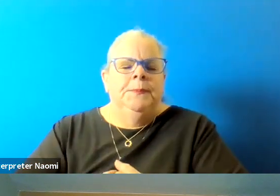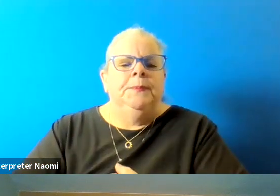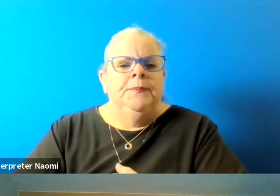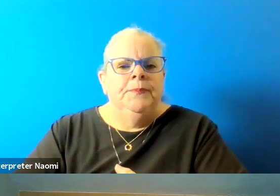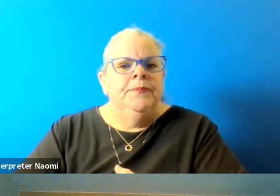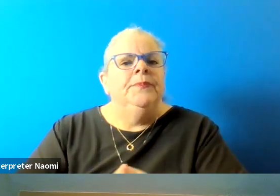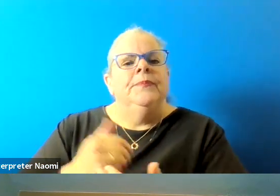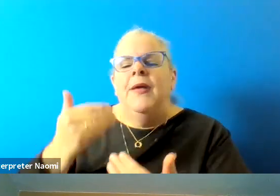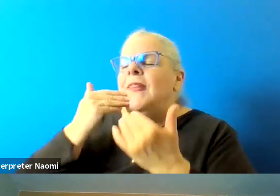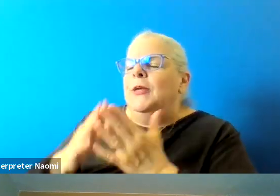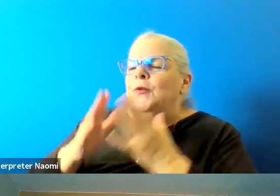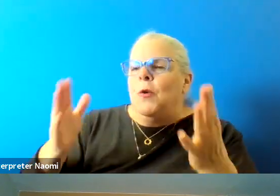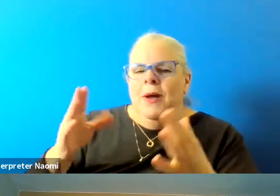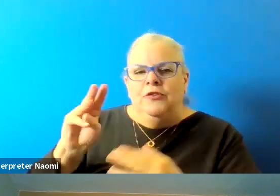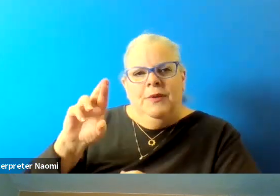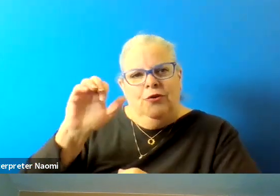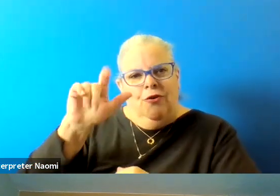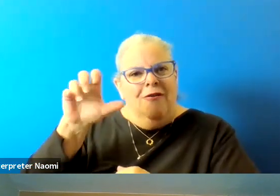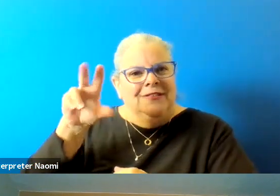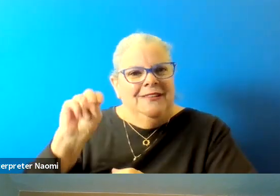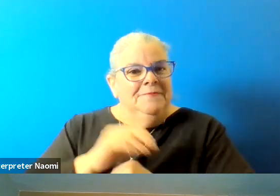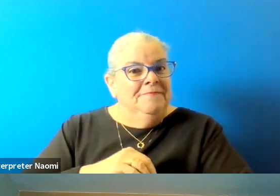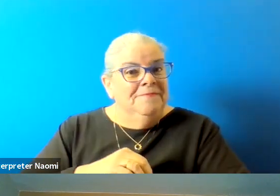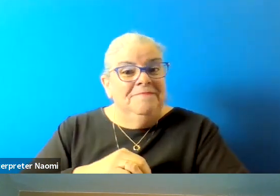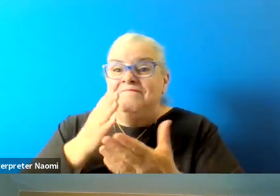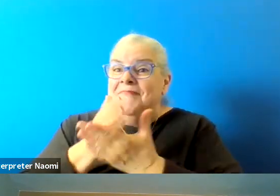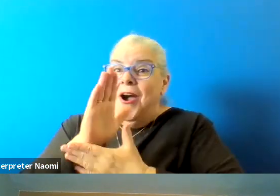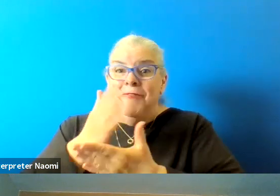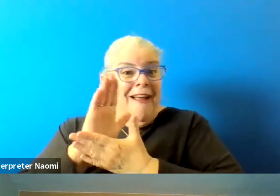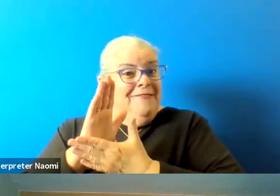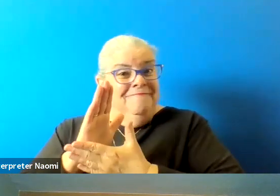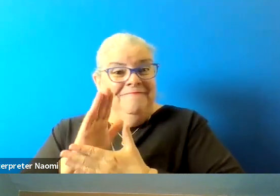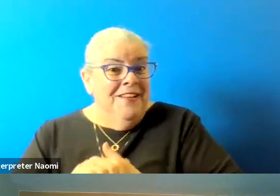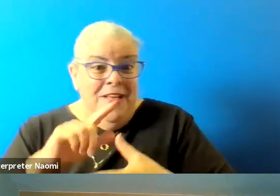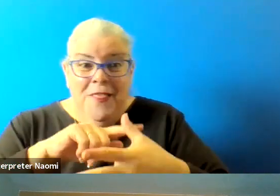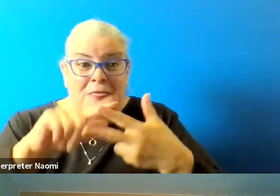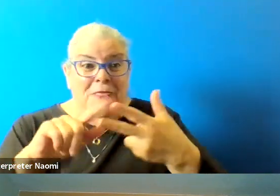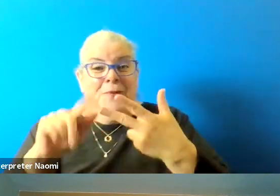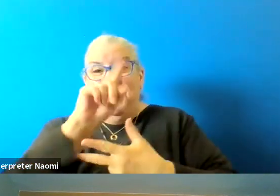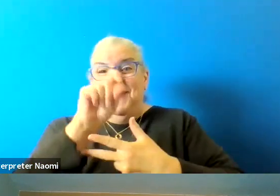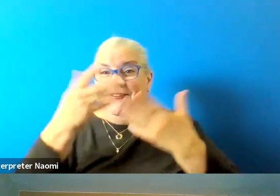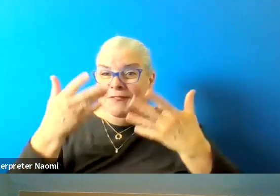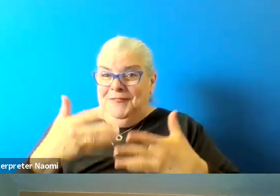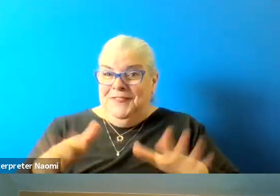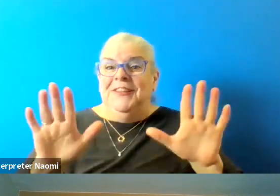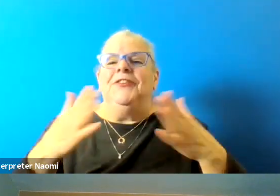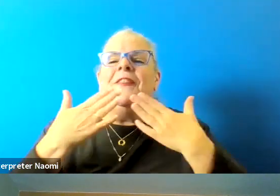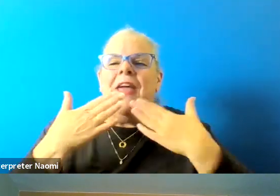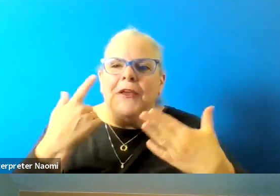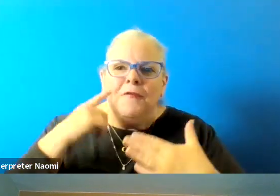Thank you so much, Mr.Carlson. Thank you, Mr. Mason. All right, those were my questions. Thank you for those thoughtful responses.